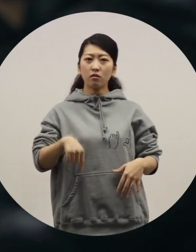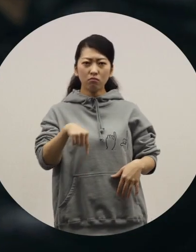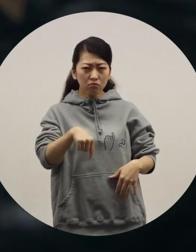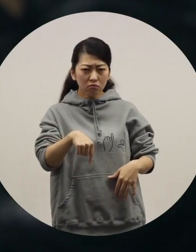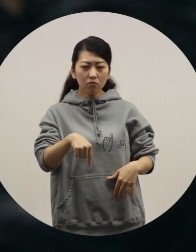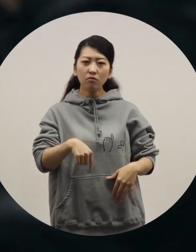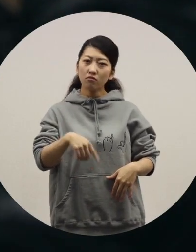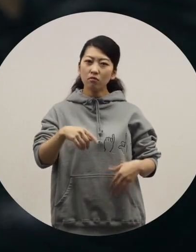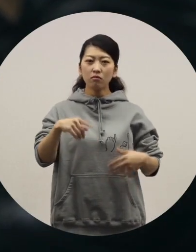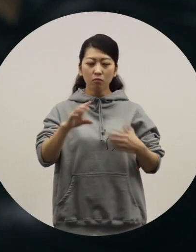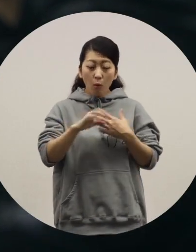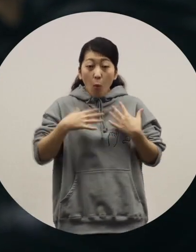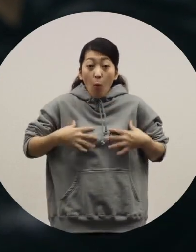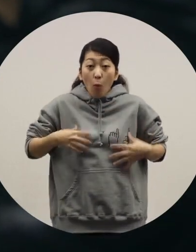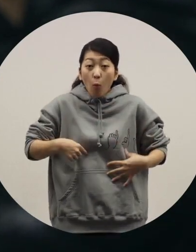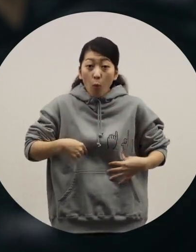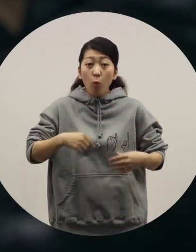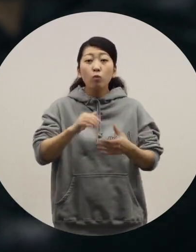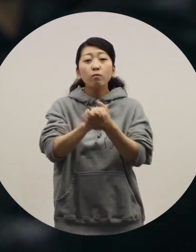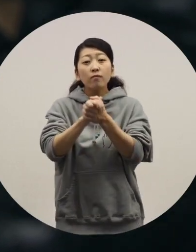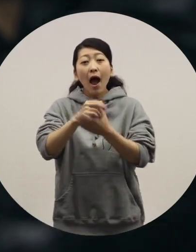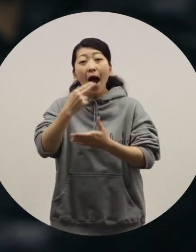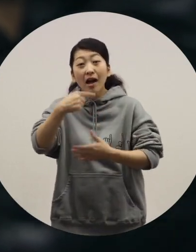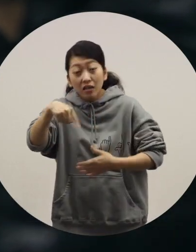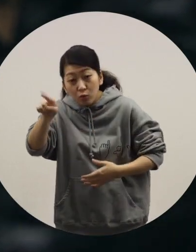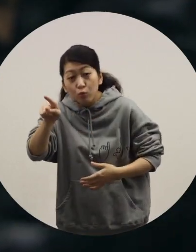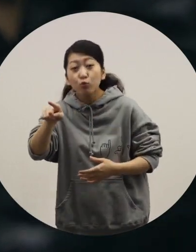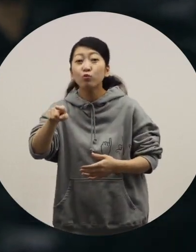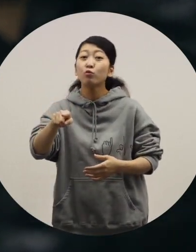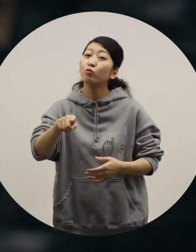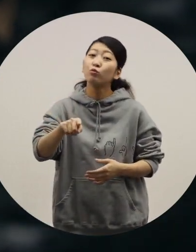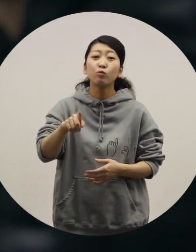When you eat out with your friends, you should probably wear something like this.